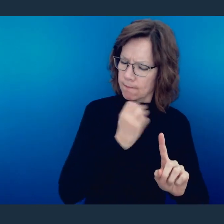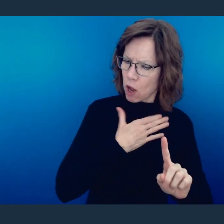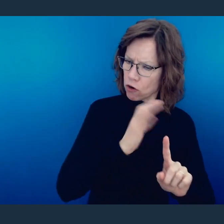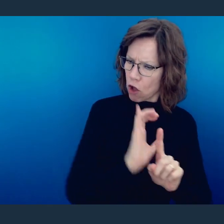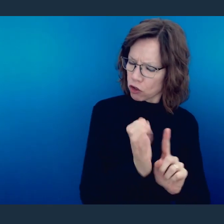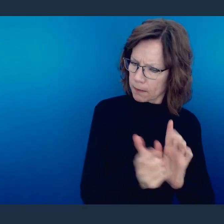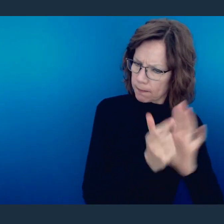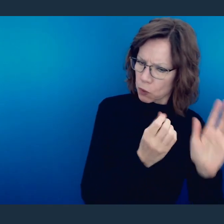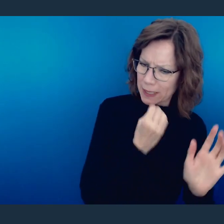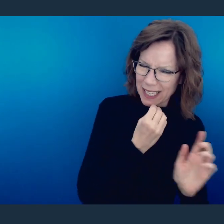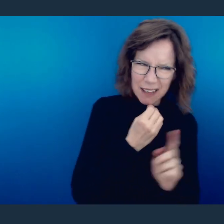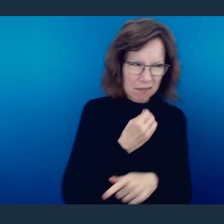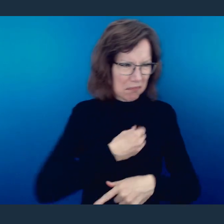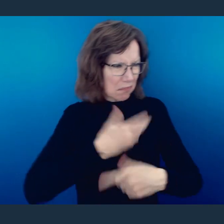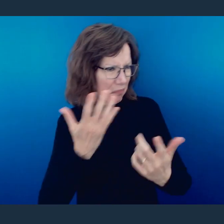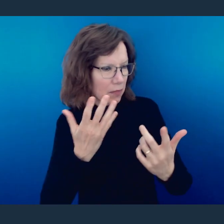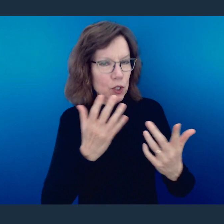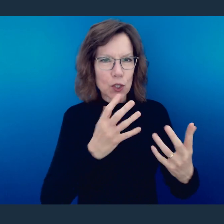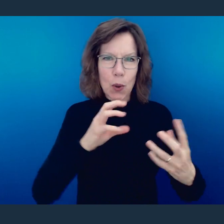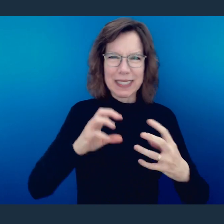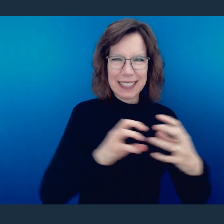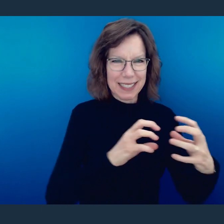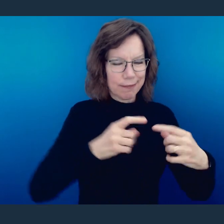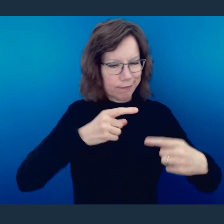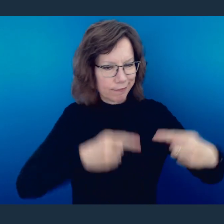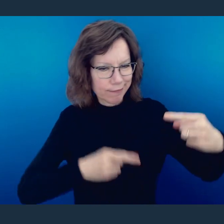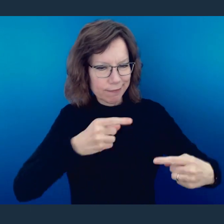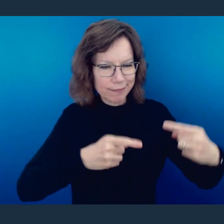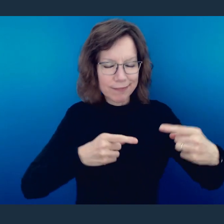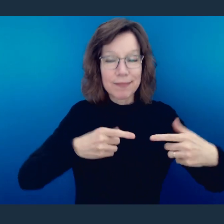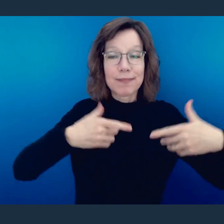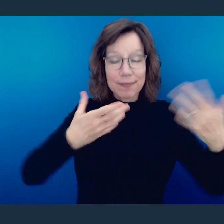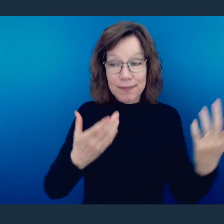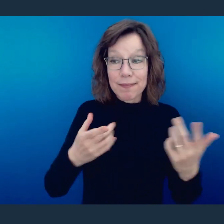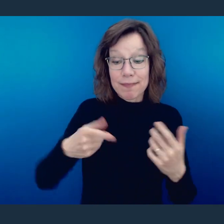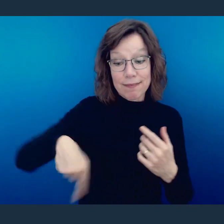to their specific cultures. And he is saying, the one who is able to submit